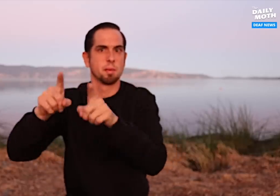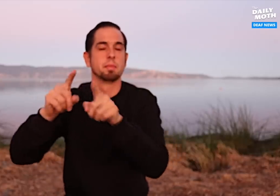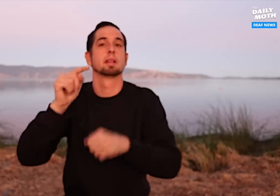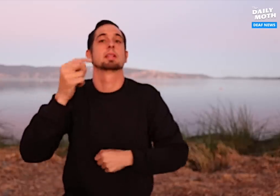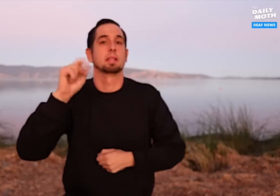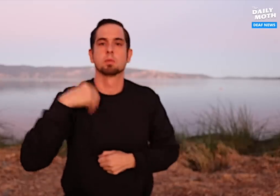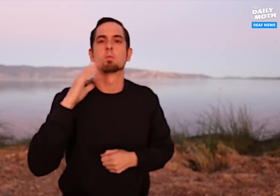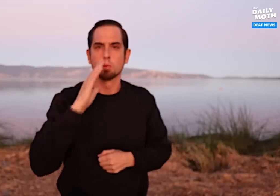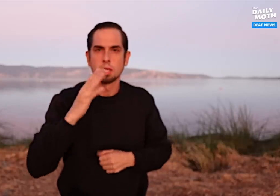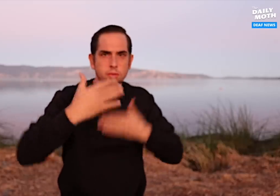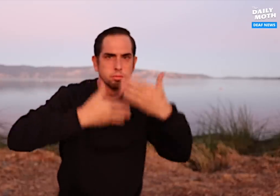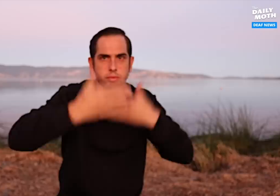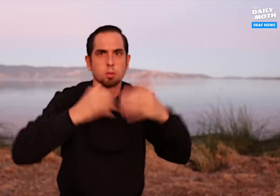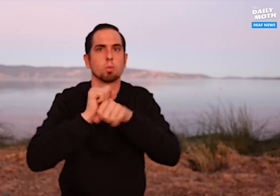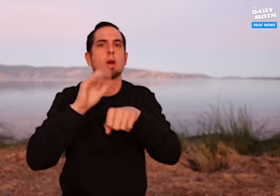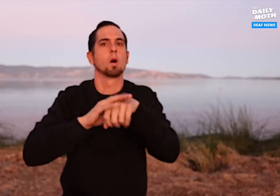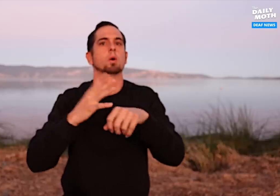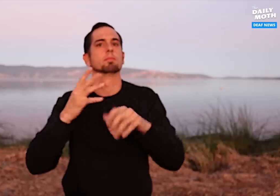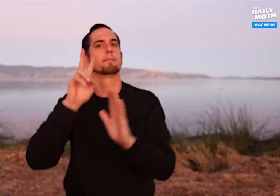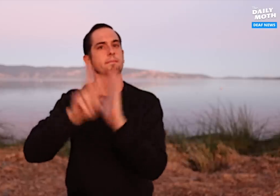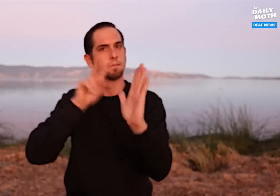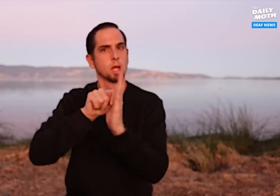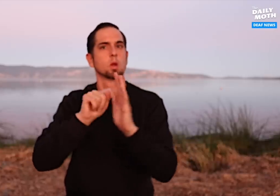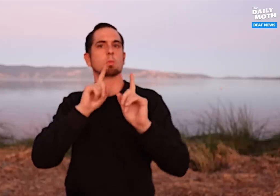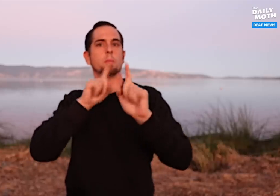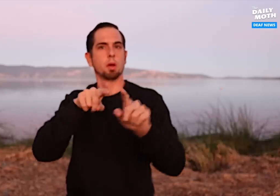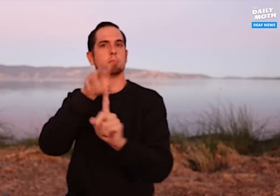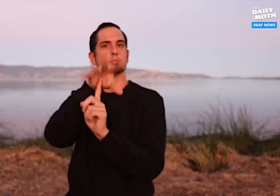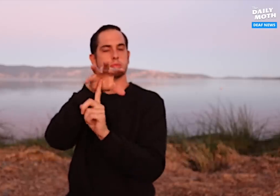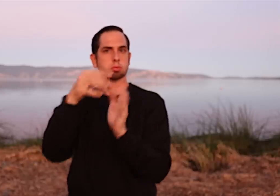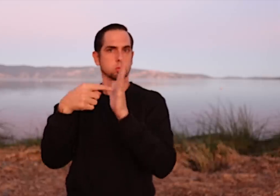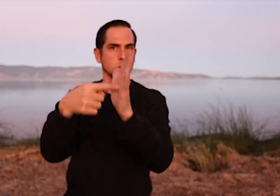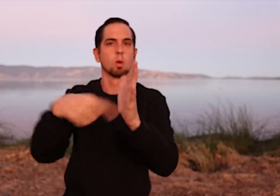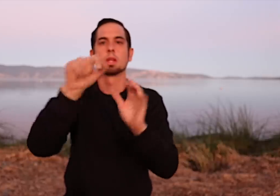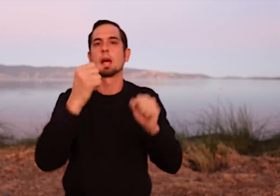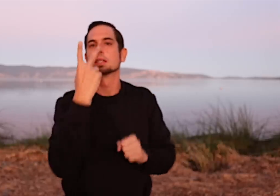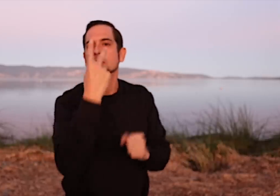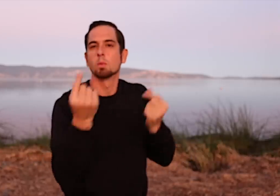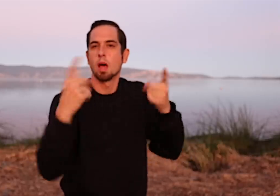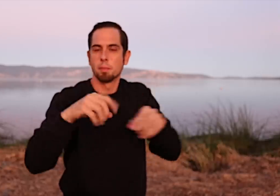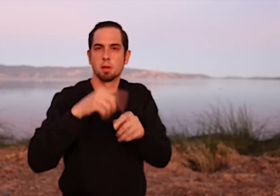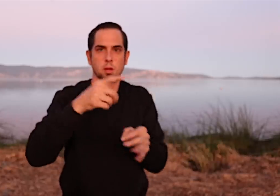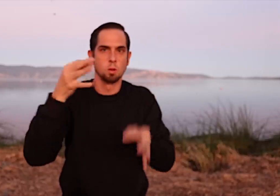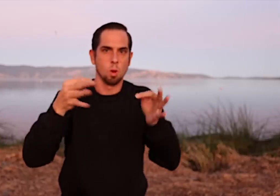then work on a video report so you all can see what happened in the courtroom.